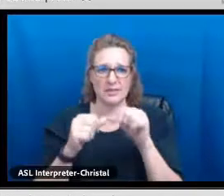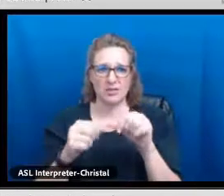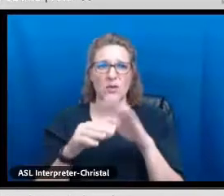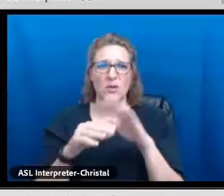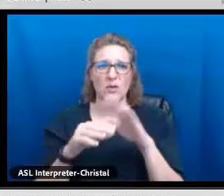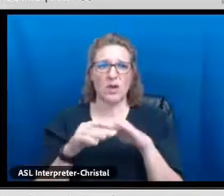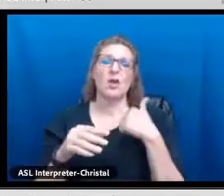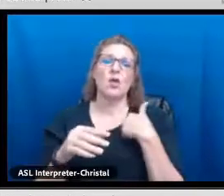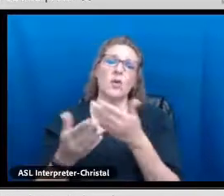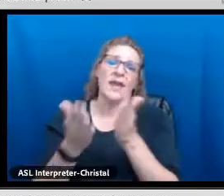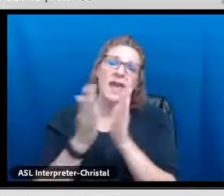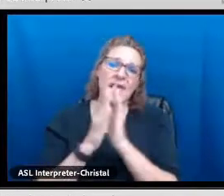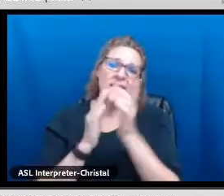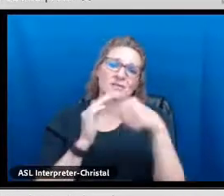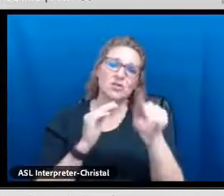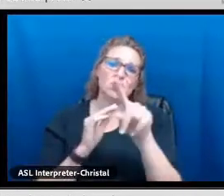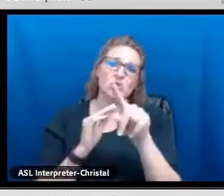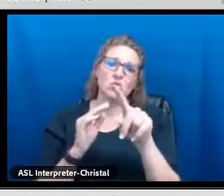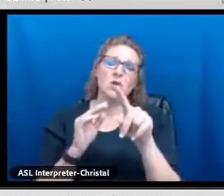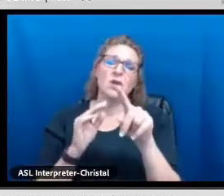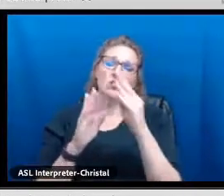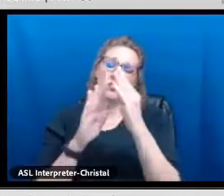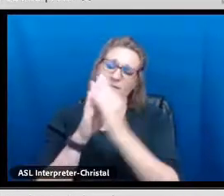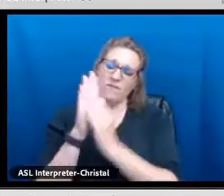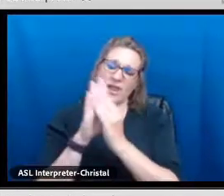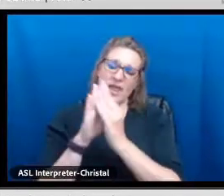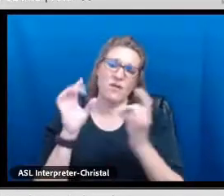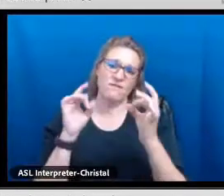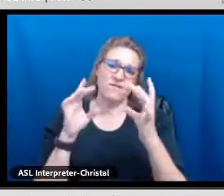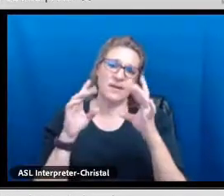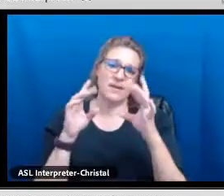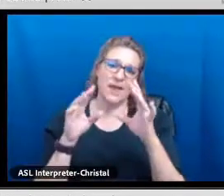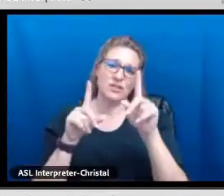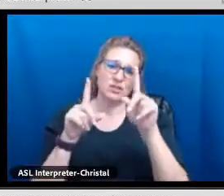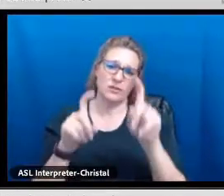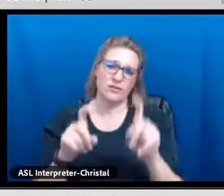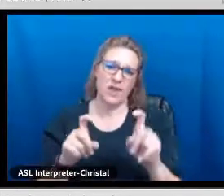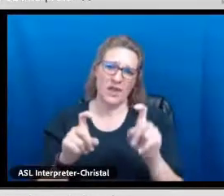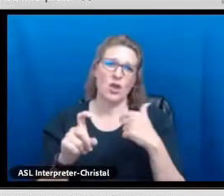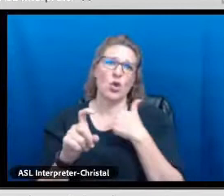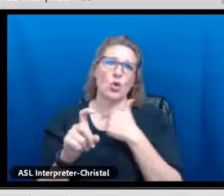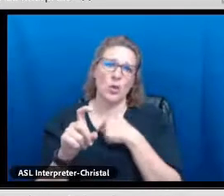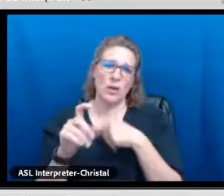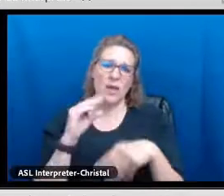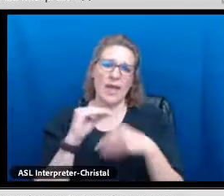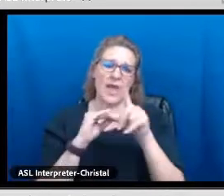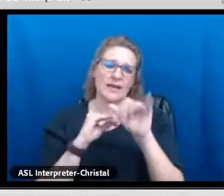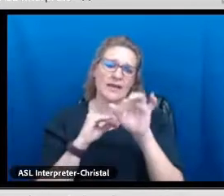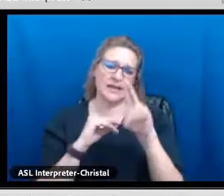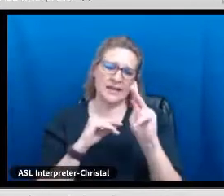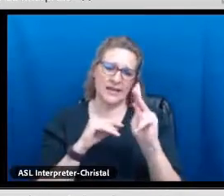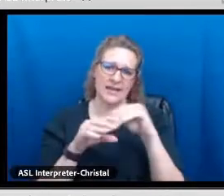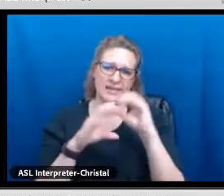We really appreciate it. We are going to be moving on.